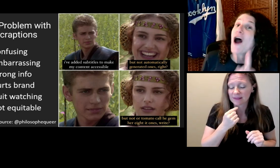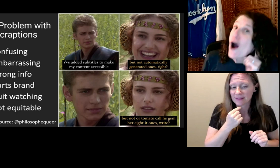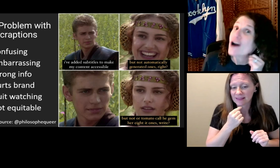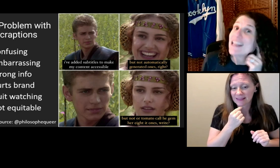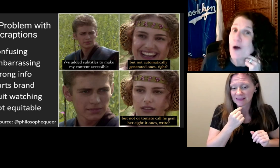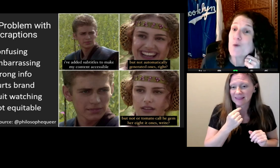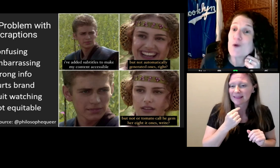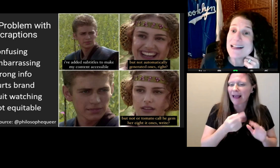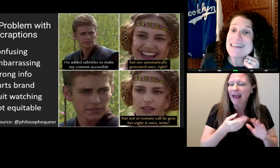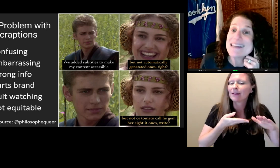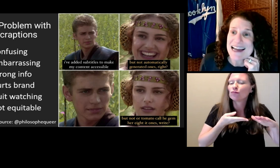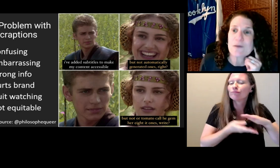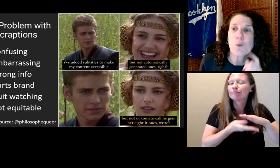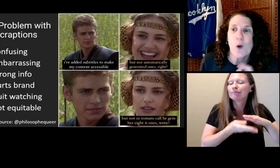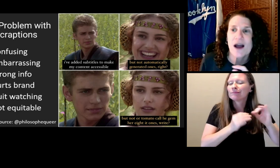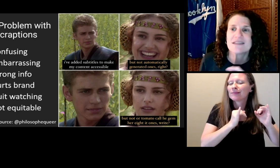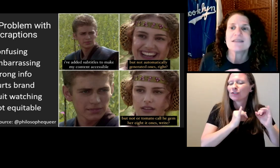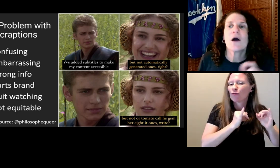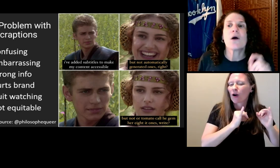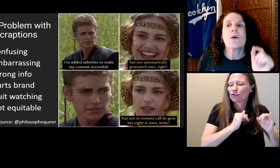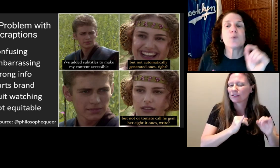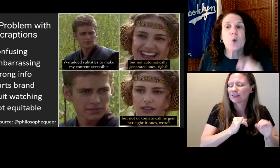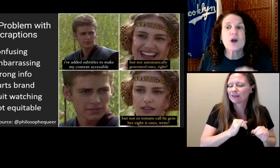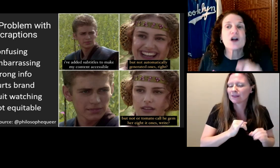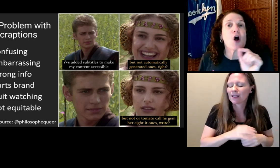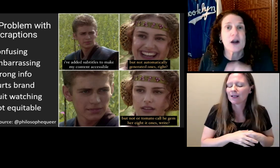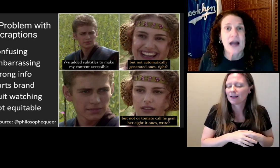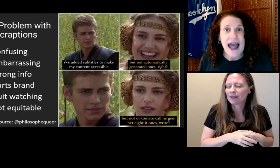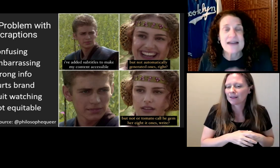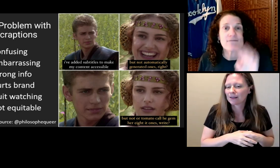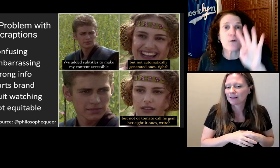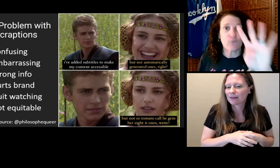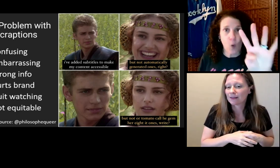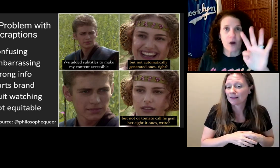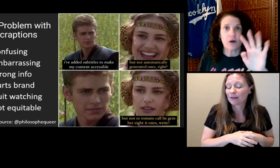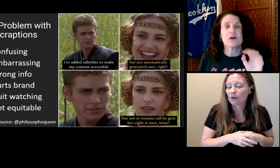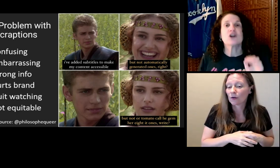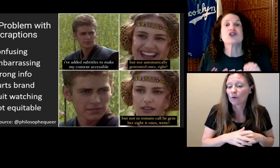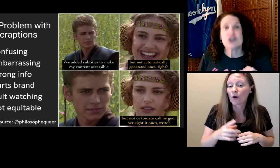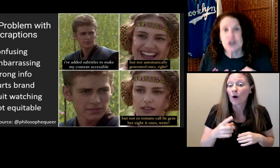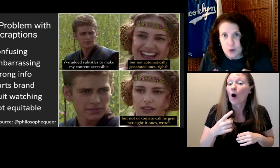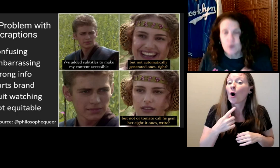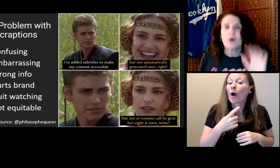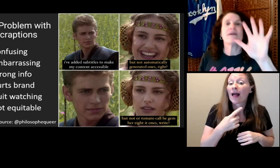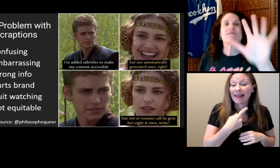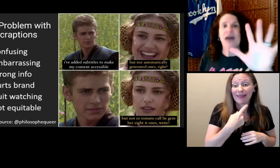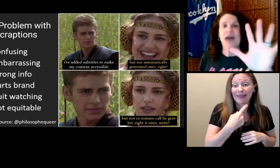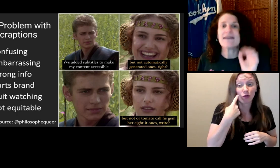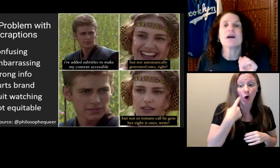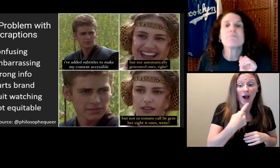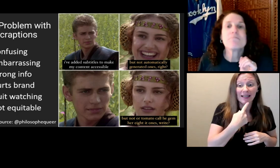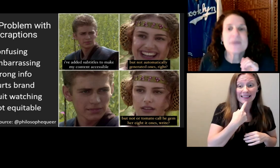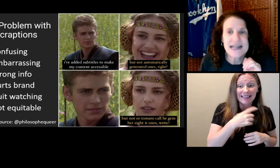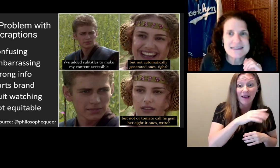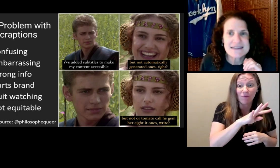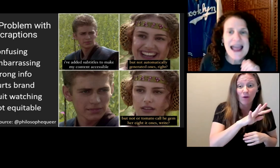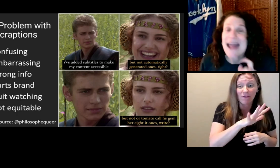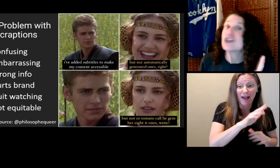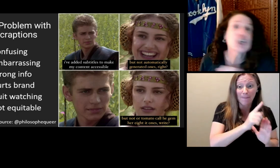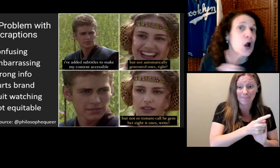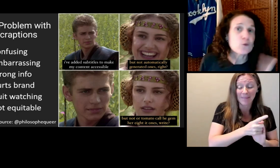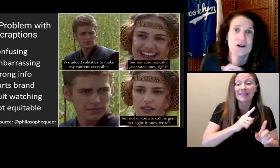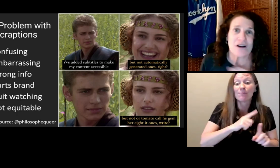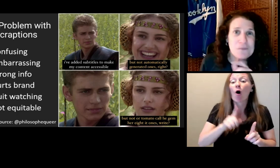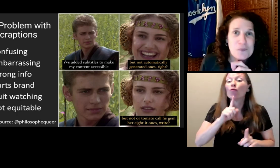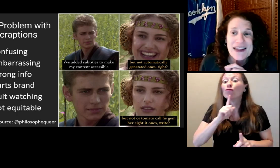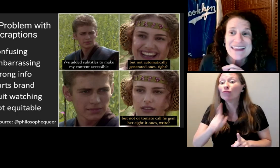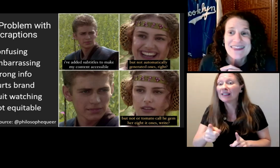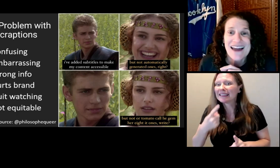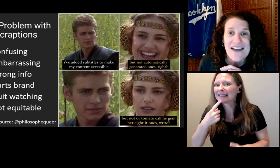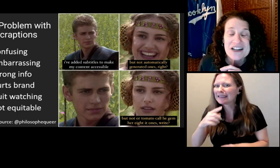What the audio really said was broil on high for 4 to 5 minutes and don't preheat the oven.